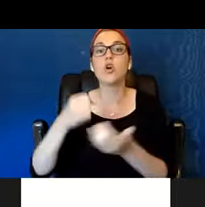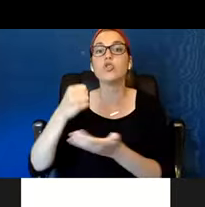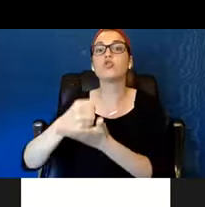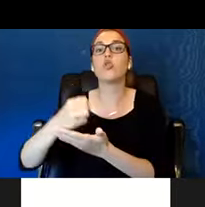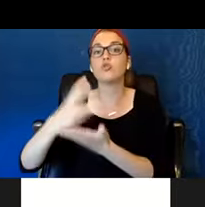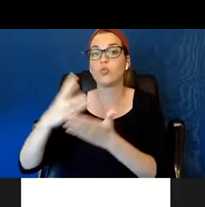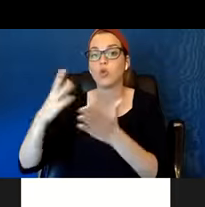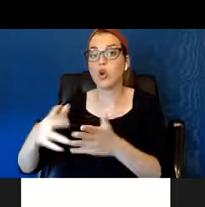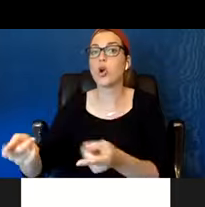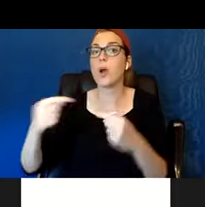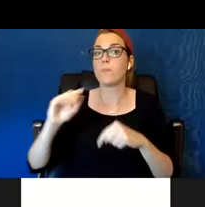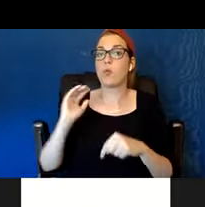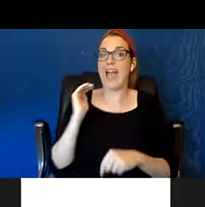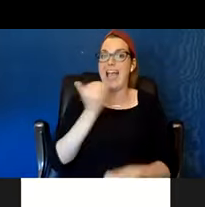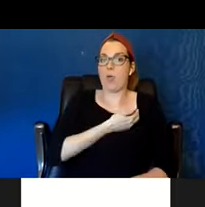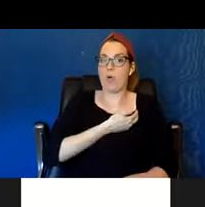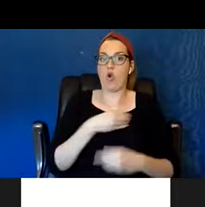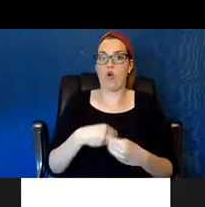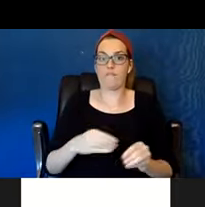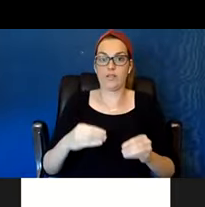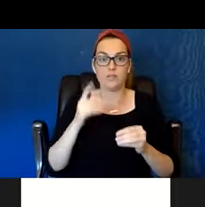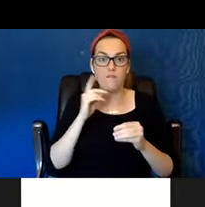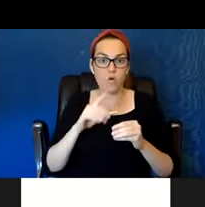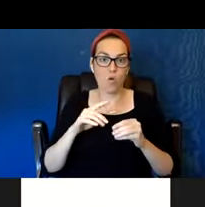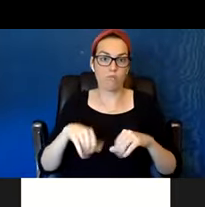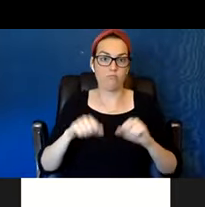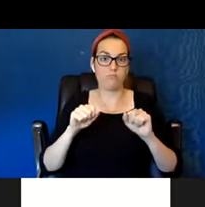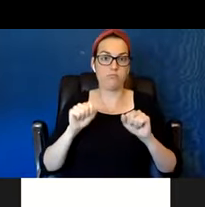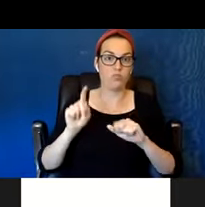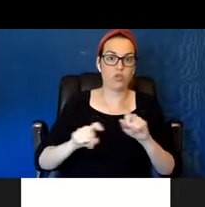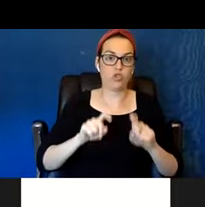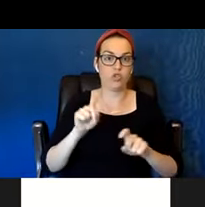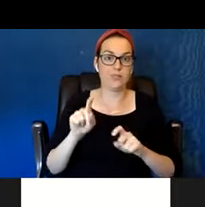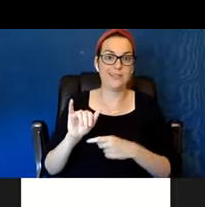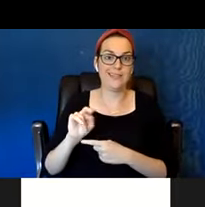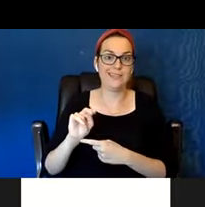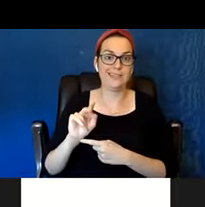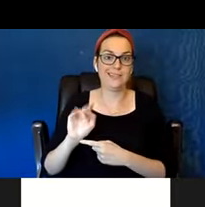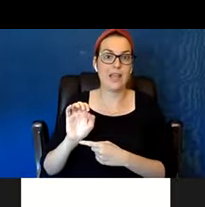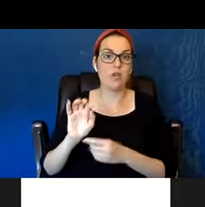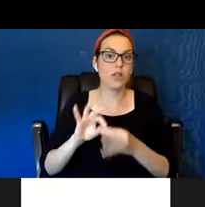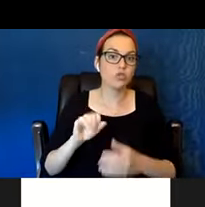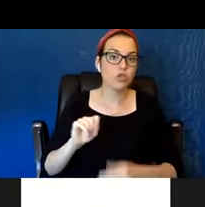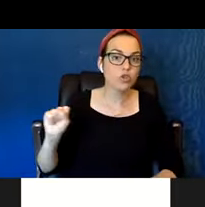for GA benefits, medical benefits and whatever. They no longer have to go to social services